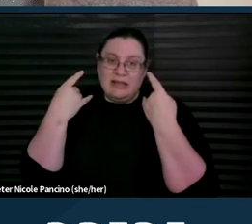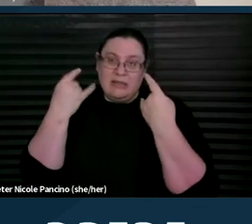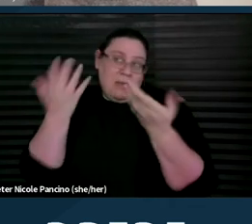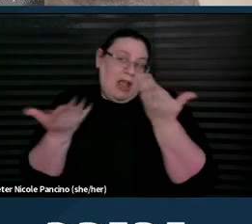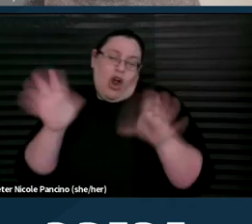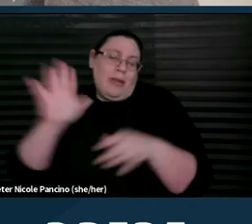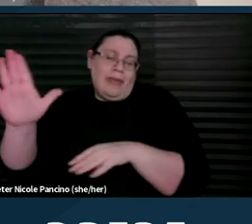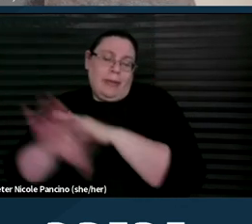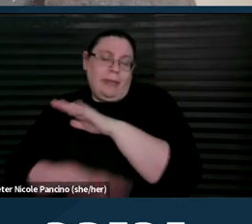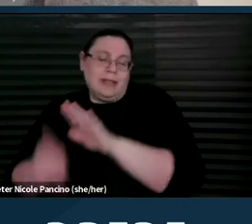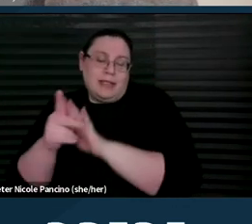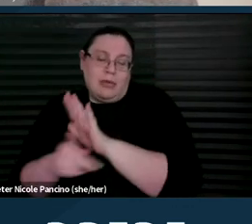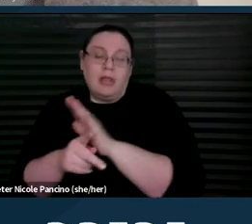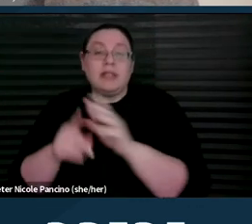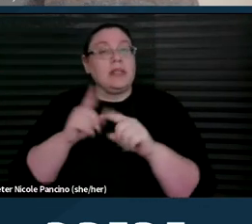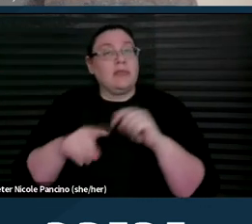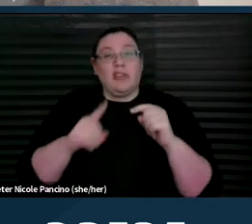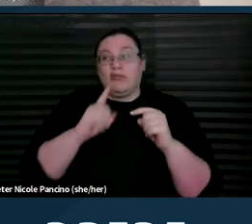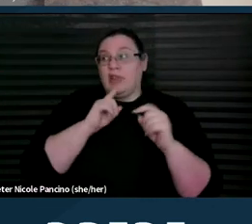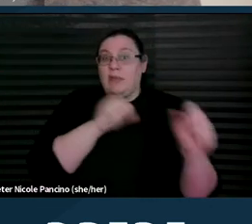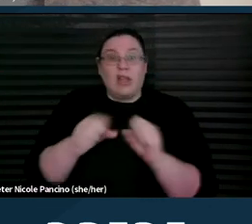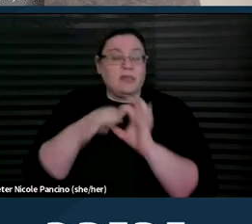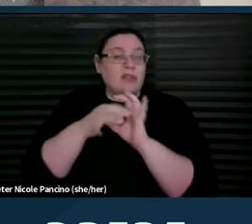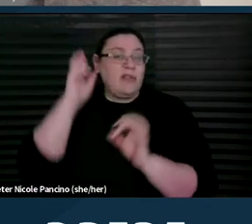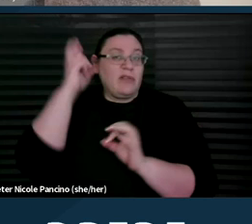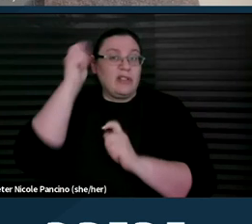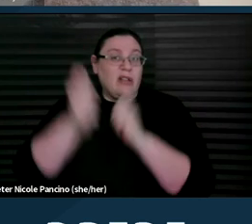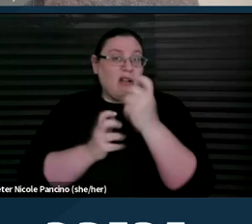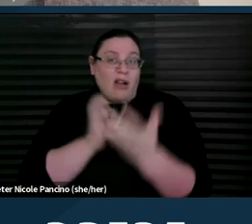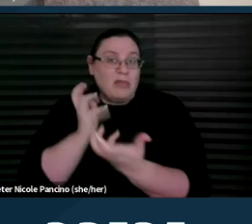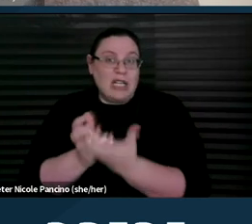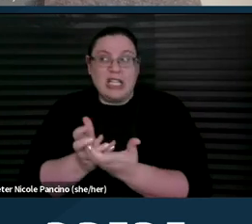But really the possibilities around reasonable accommodations are pretty endless.